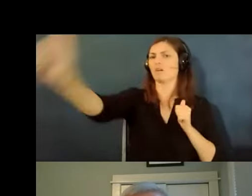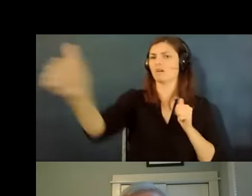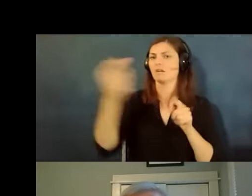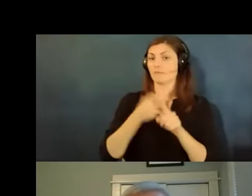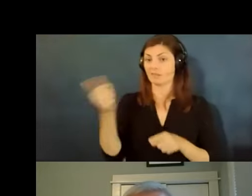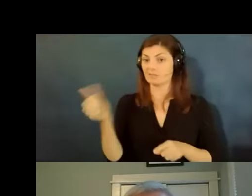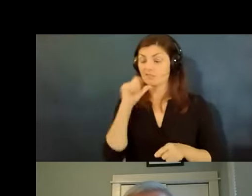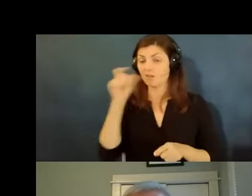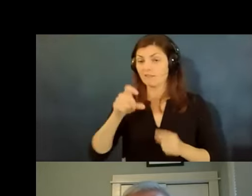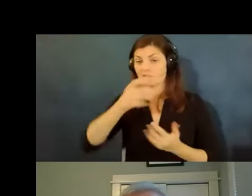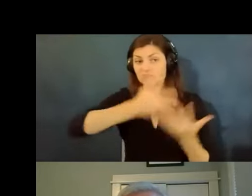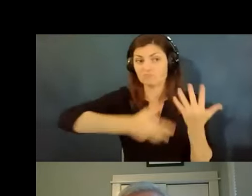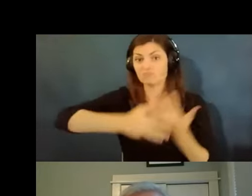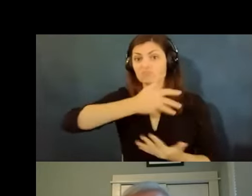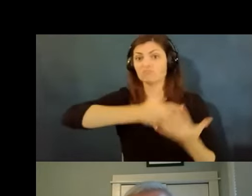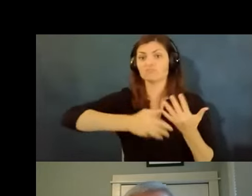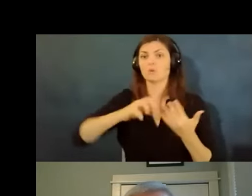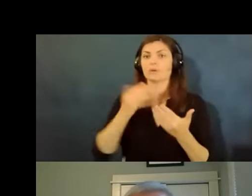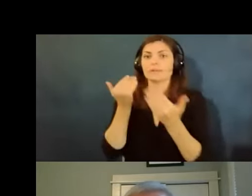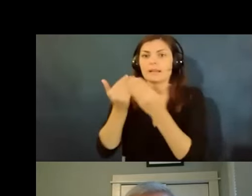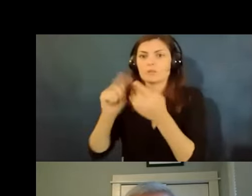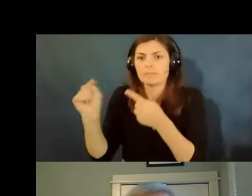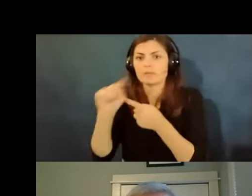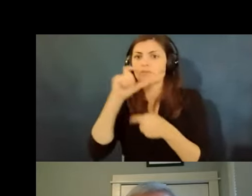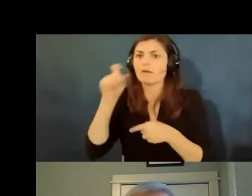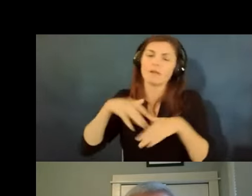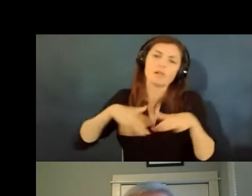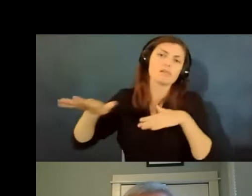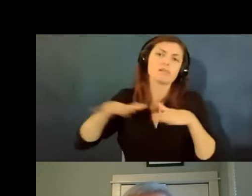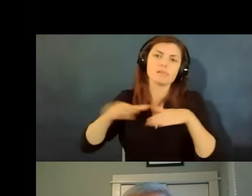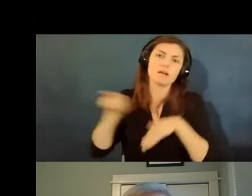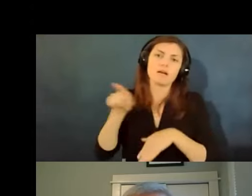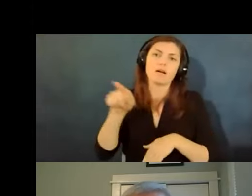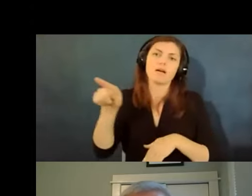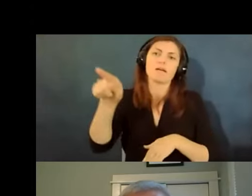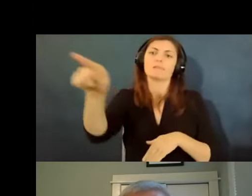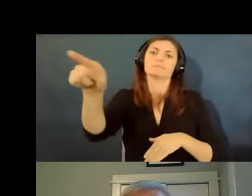have to interact or is next to the bathroom so they don't have to walk down you know 200 feet